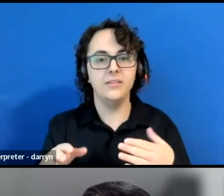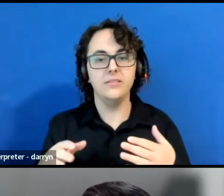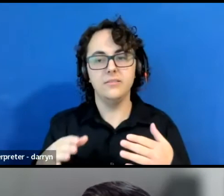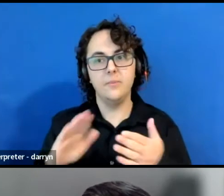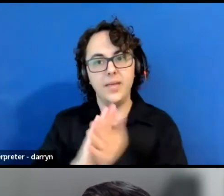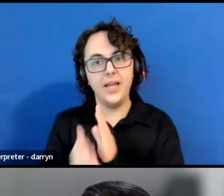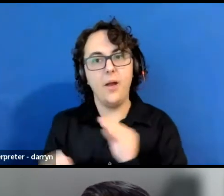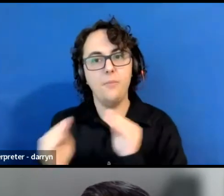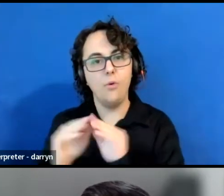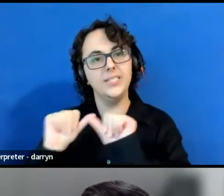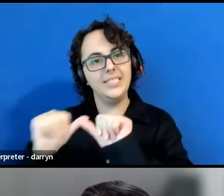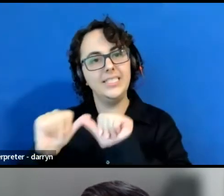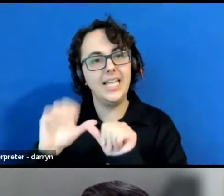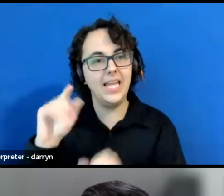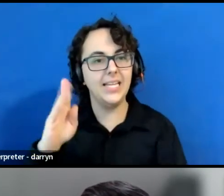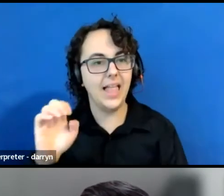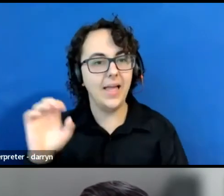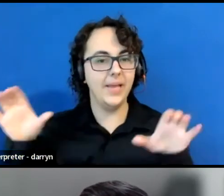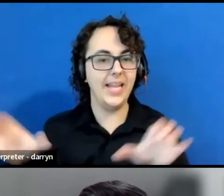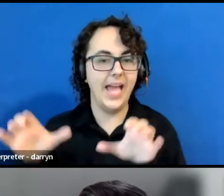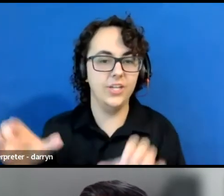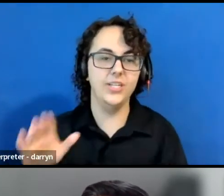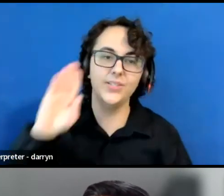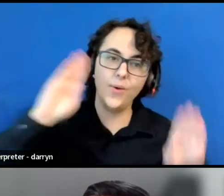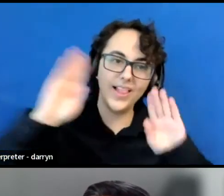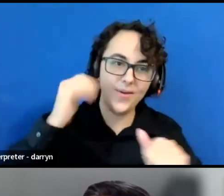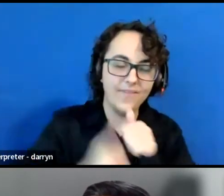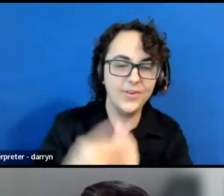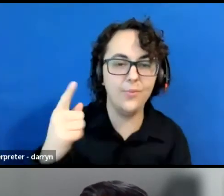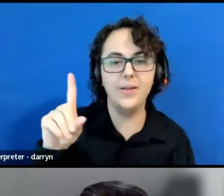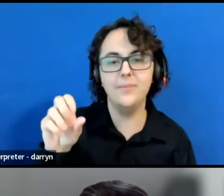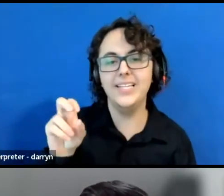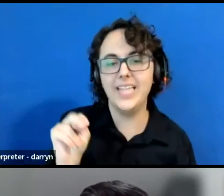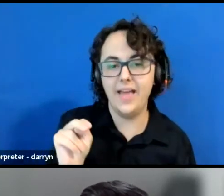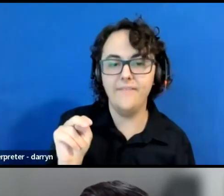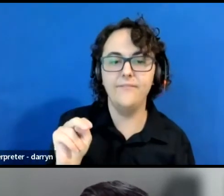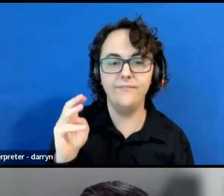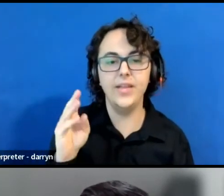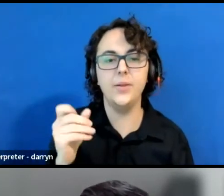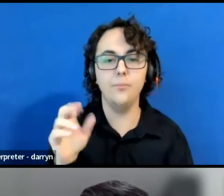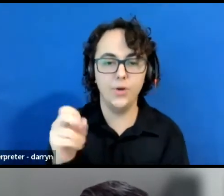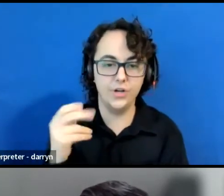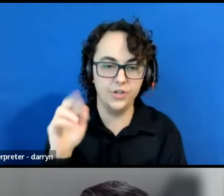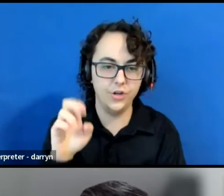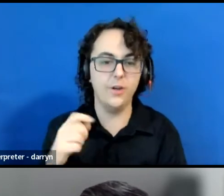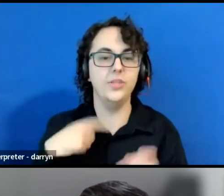So hello everyone, I am Devon Berkshire. I'm the Director of Conferences in Field by Learning at TCG.